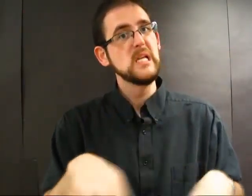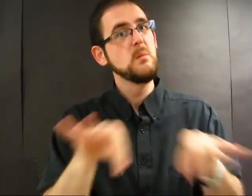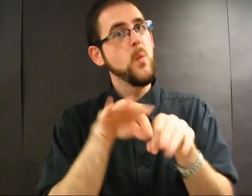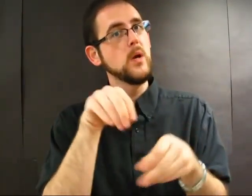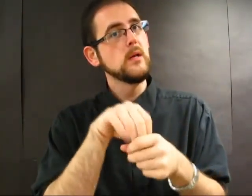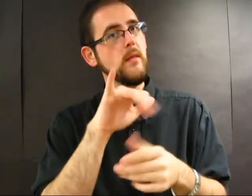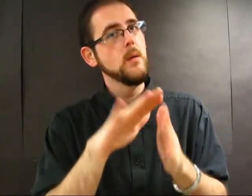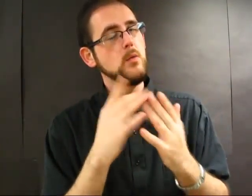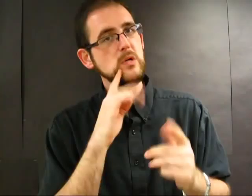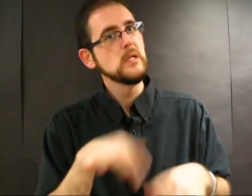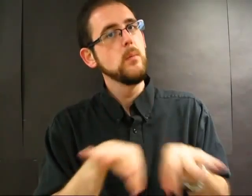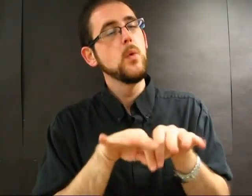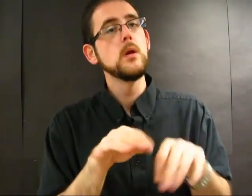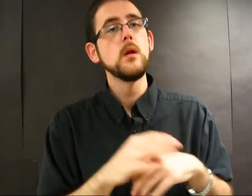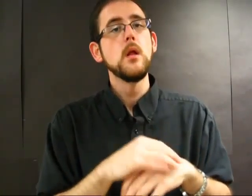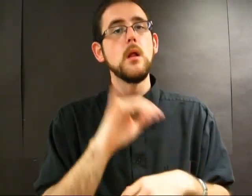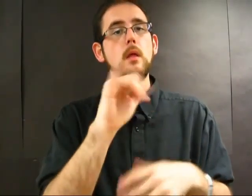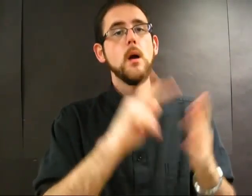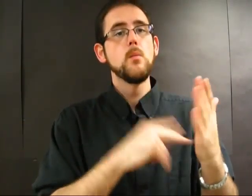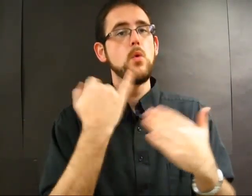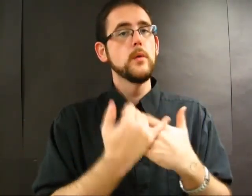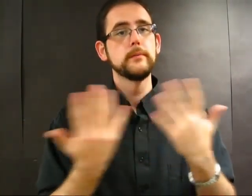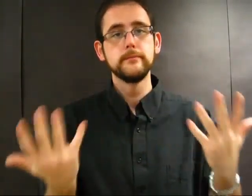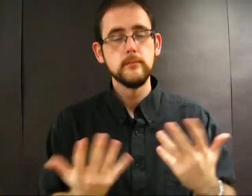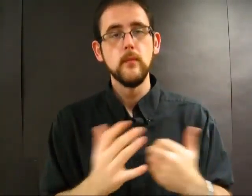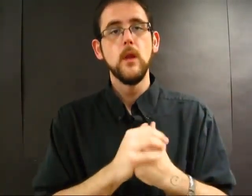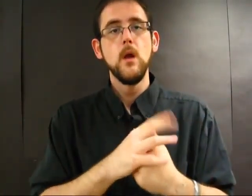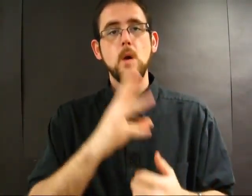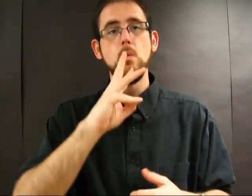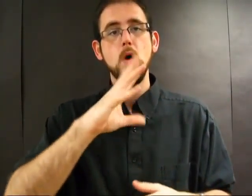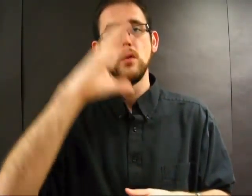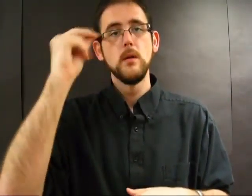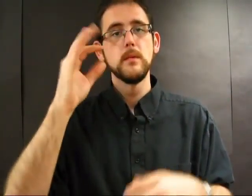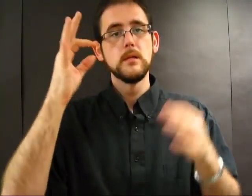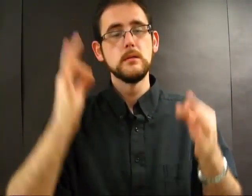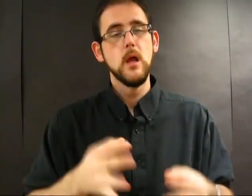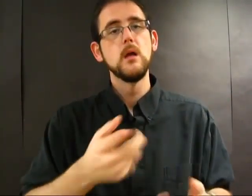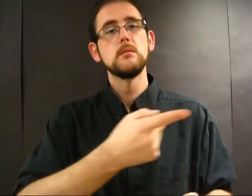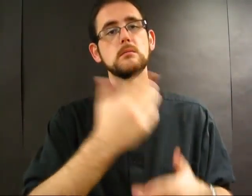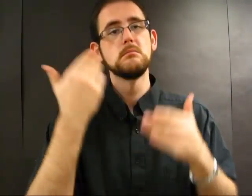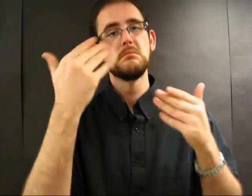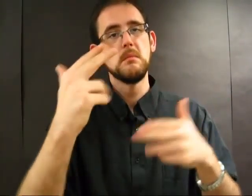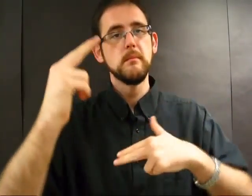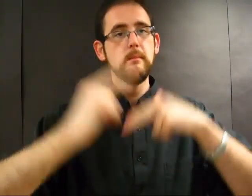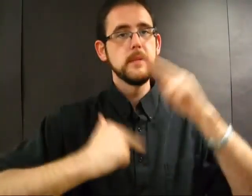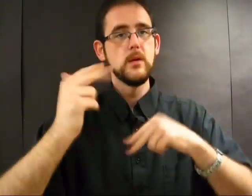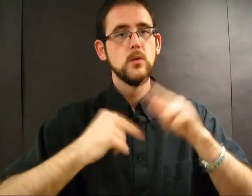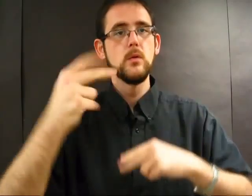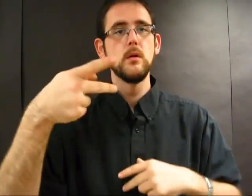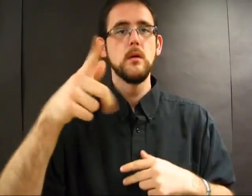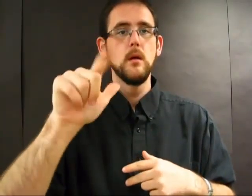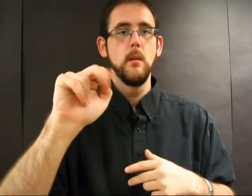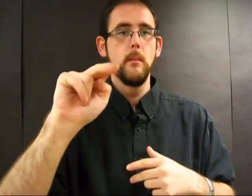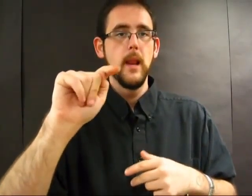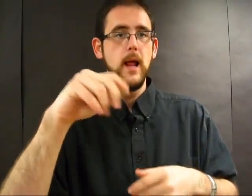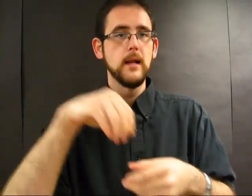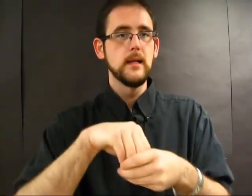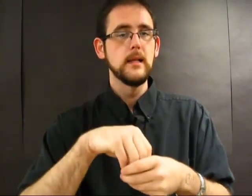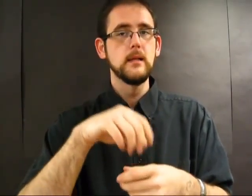a very important project in the book -- where the company builds a plant in